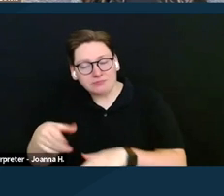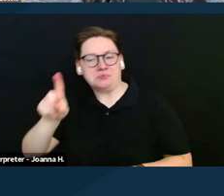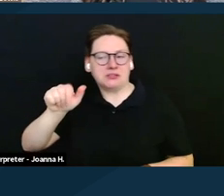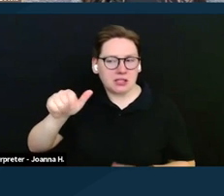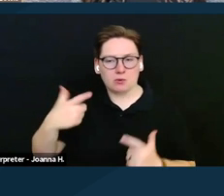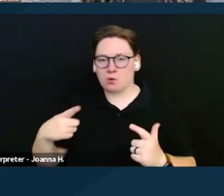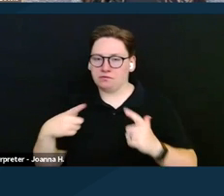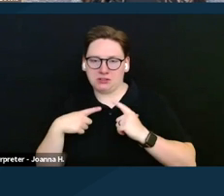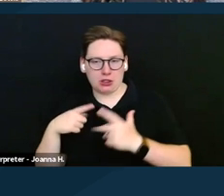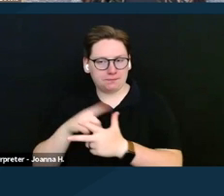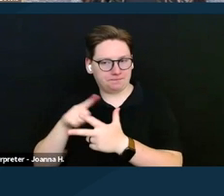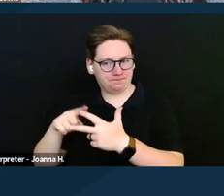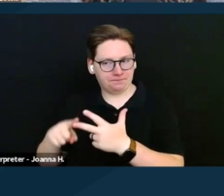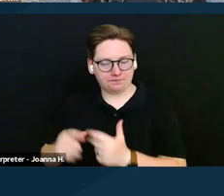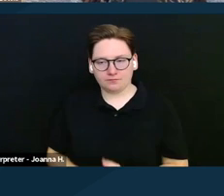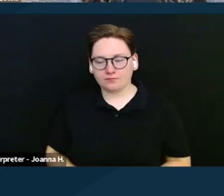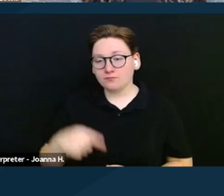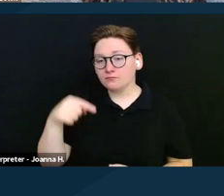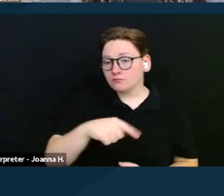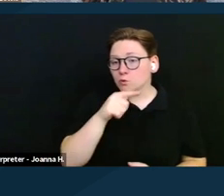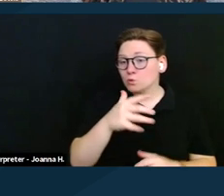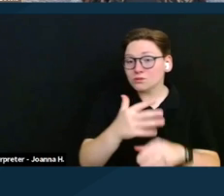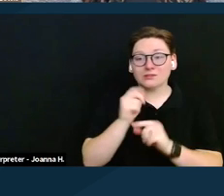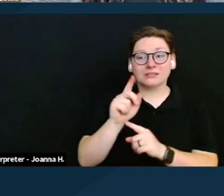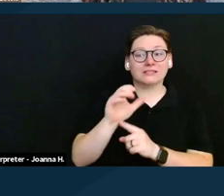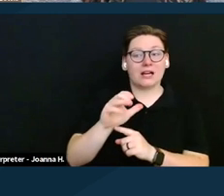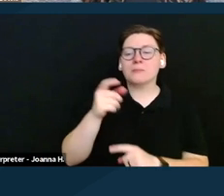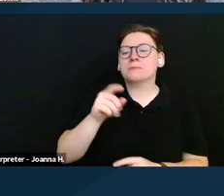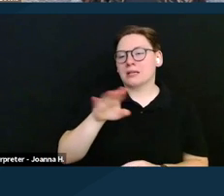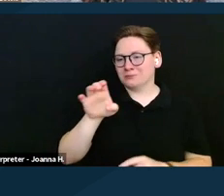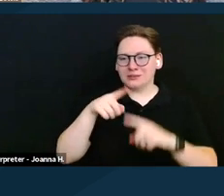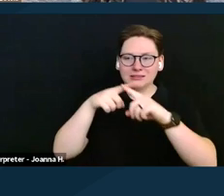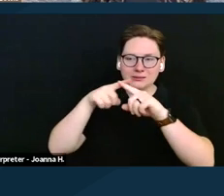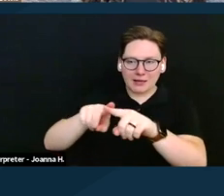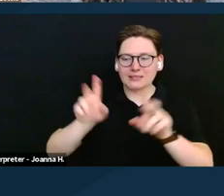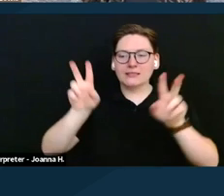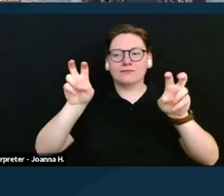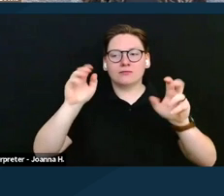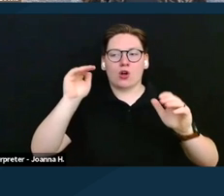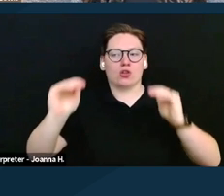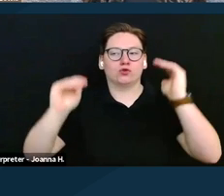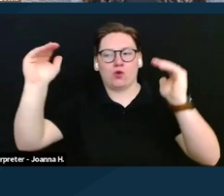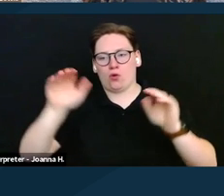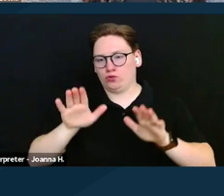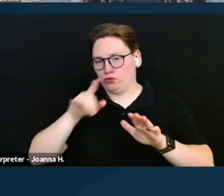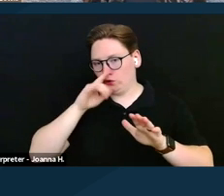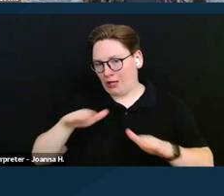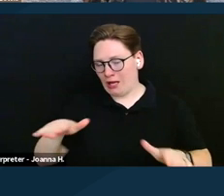A person receiving DAC must be a dependent adult child, aged 18 or older,